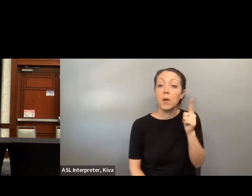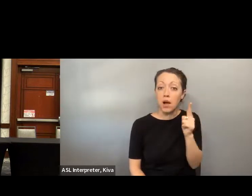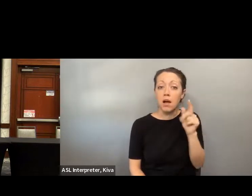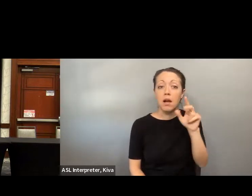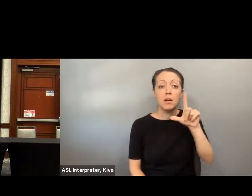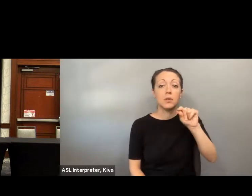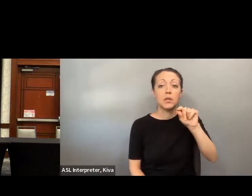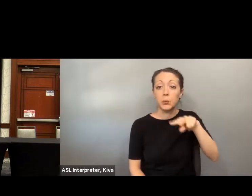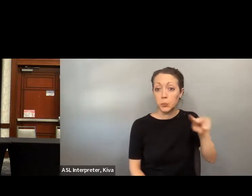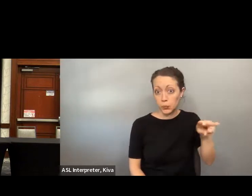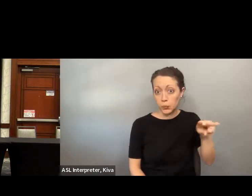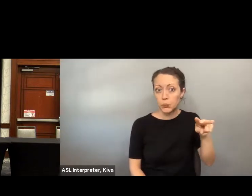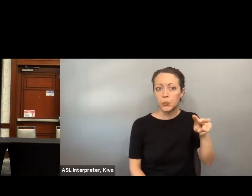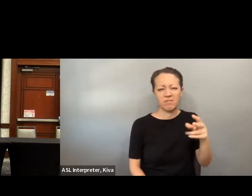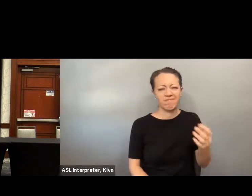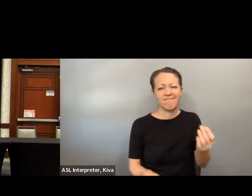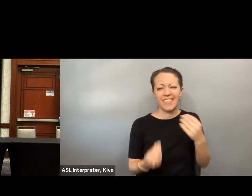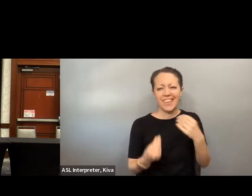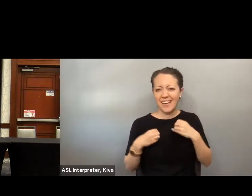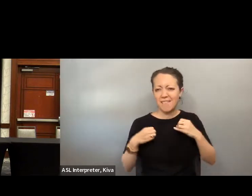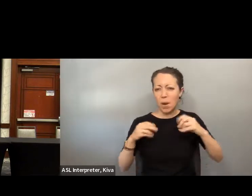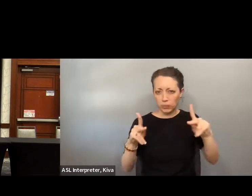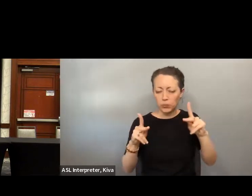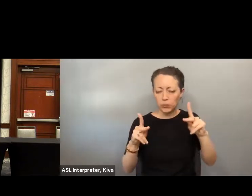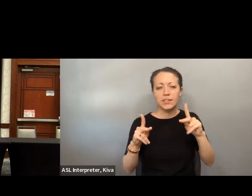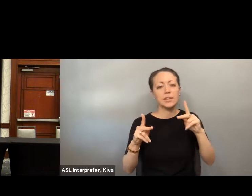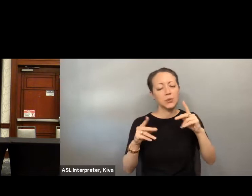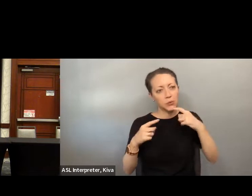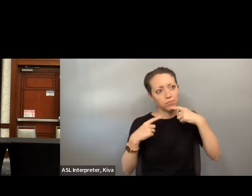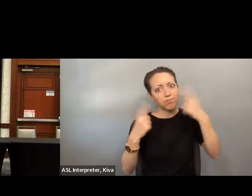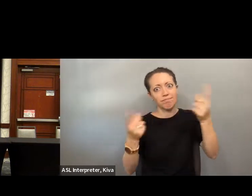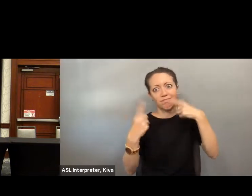Knowing your rights, formal, lobbying, fundraising everything, or but the soul of issues, lie in telling stories about the unjust, inaccessible scenarios we accommodate around, each and every day as people with disability during the better part of 2021 and accommodate around each and every day as people with